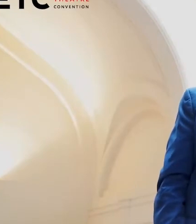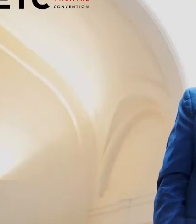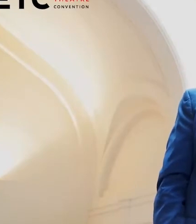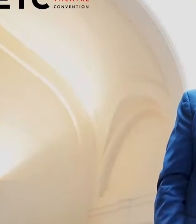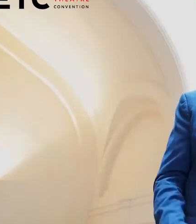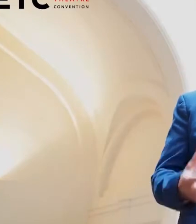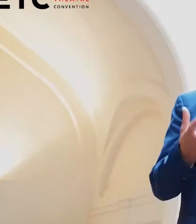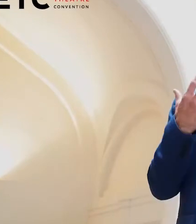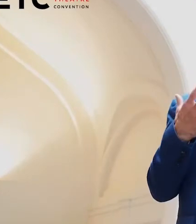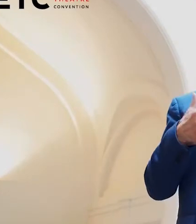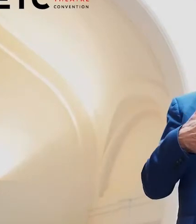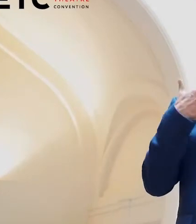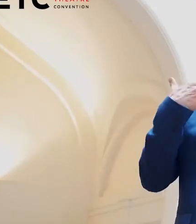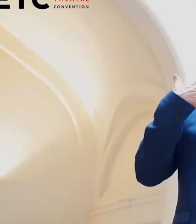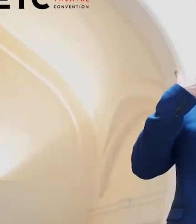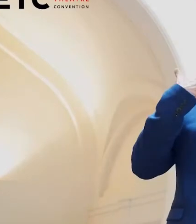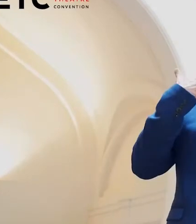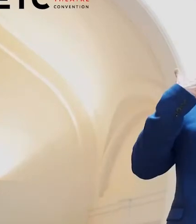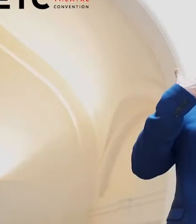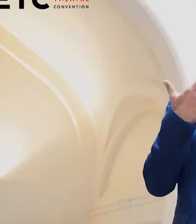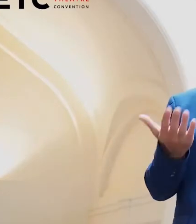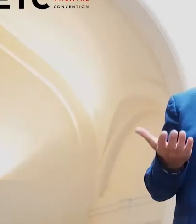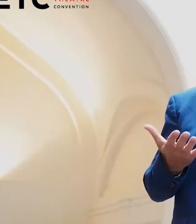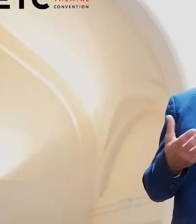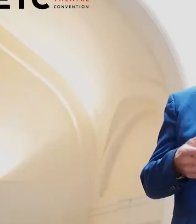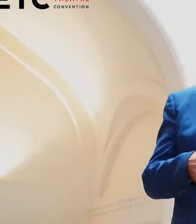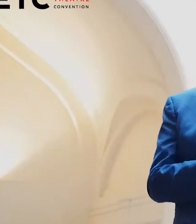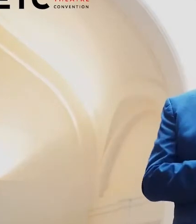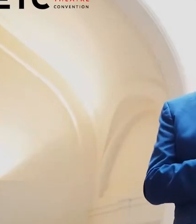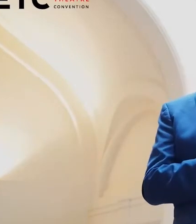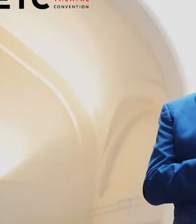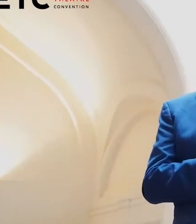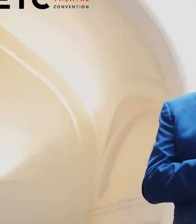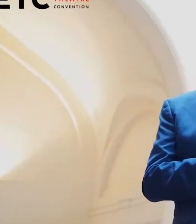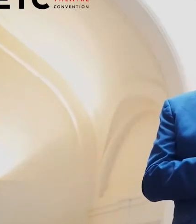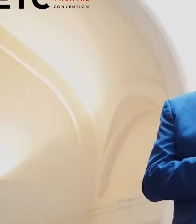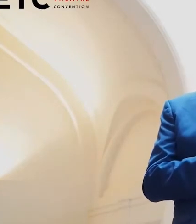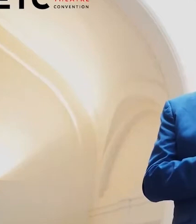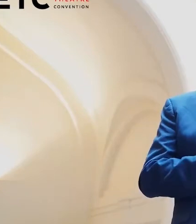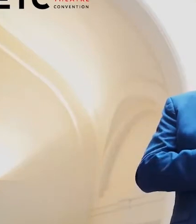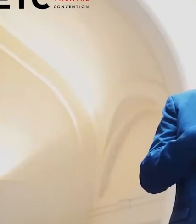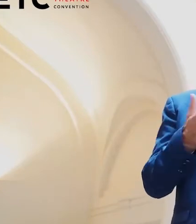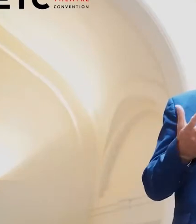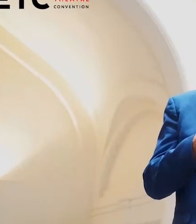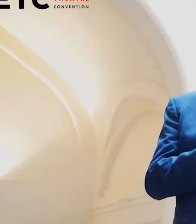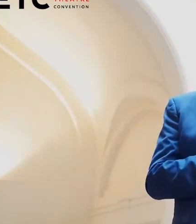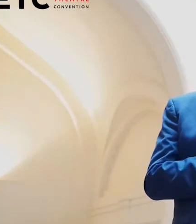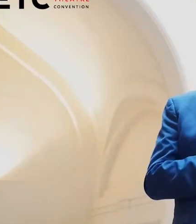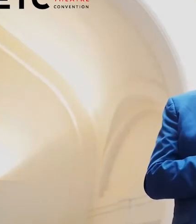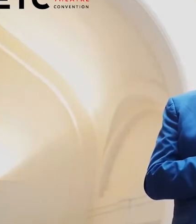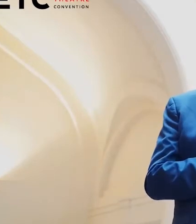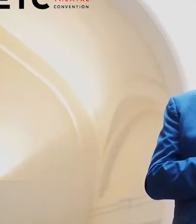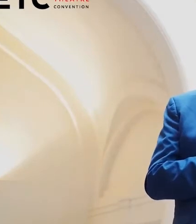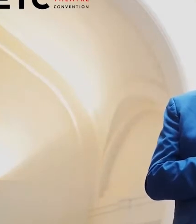and I hope that this is the first step to see and to share things together.